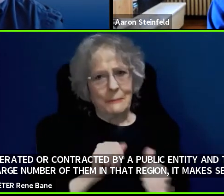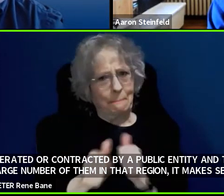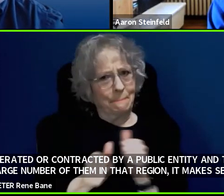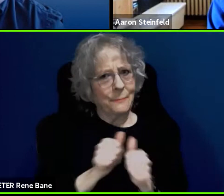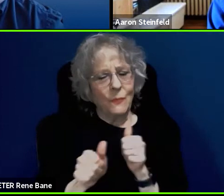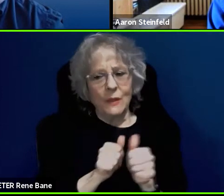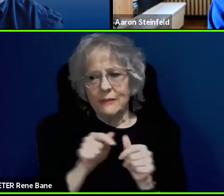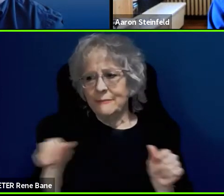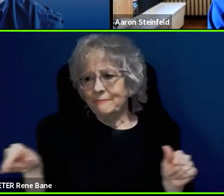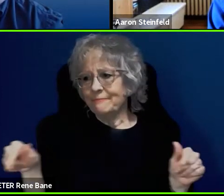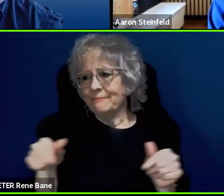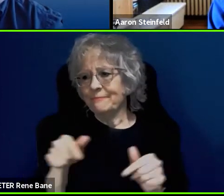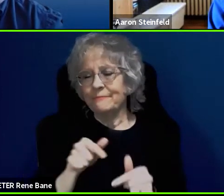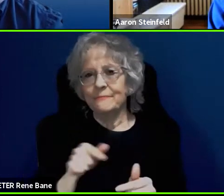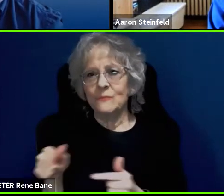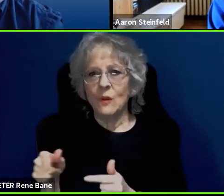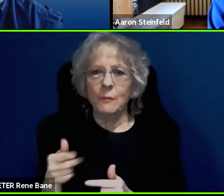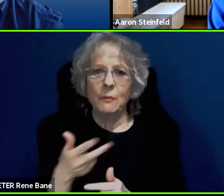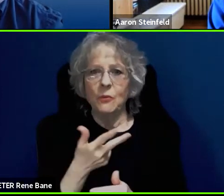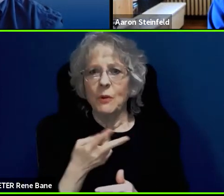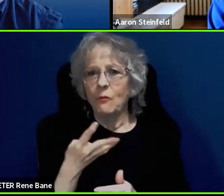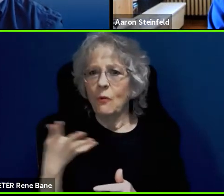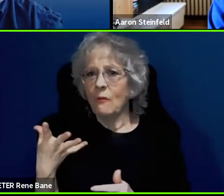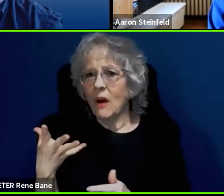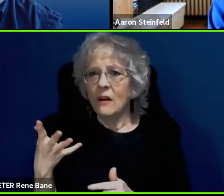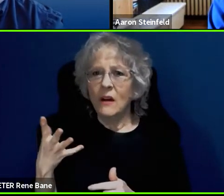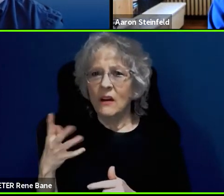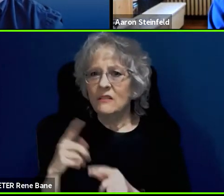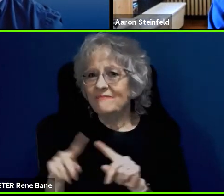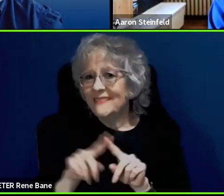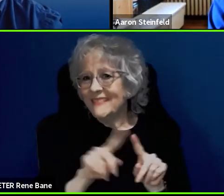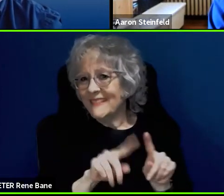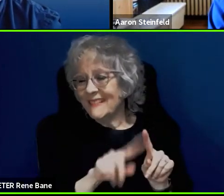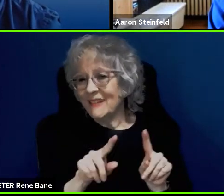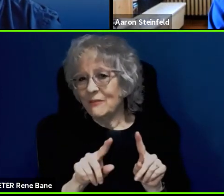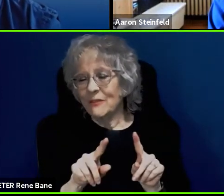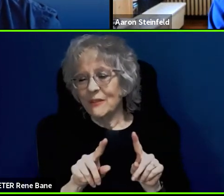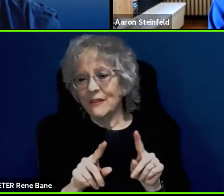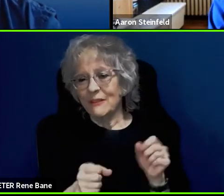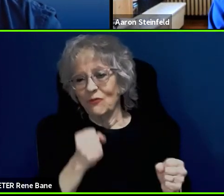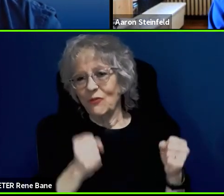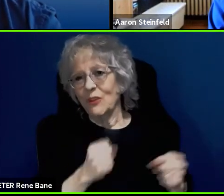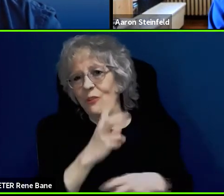you know, three, four, maybe even five different vehicle types in operation